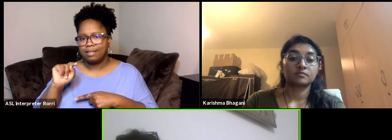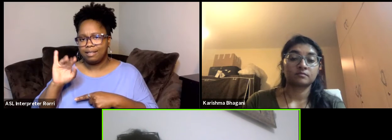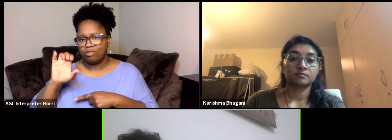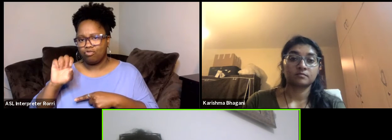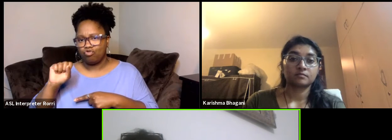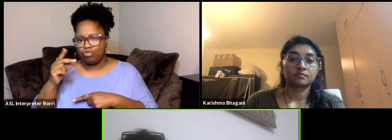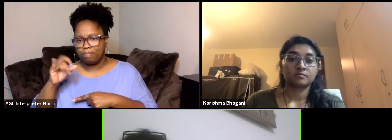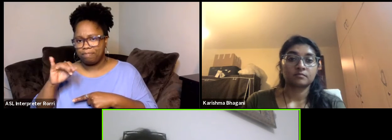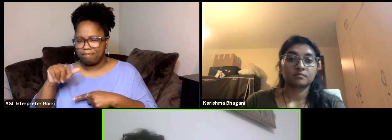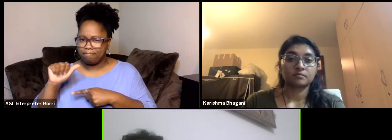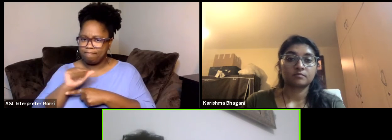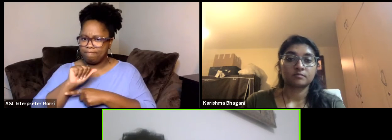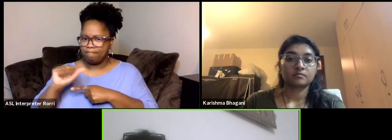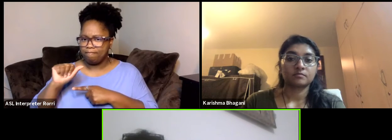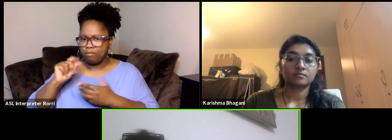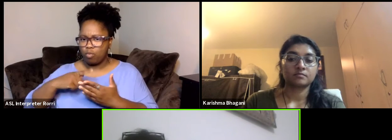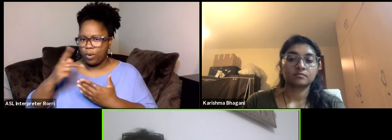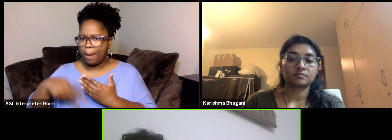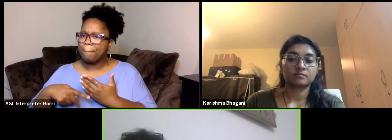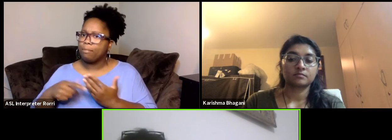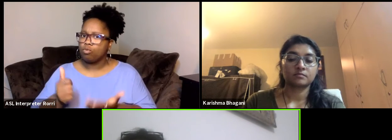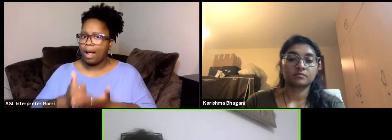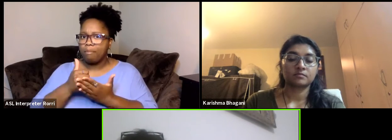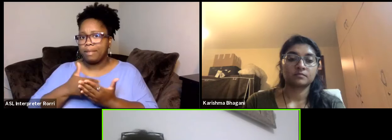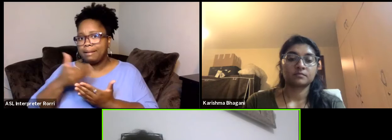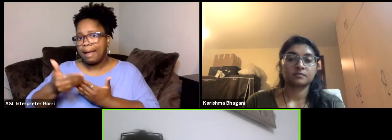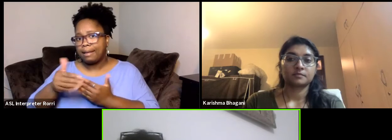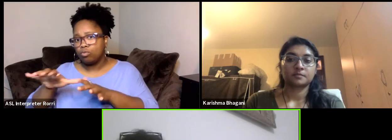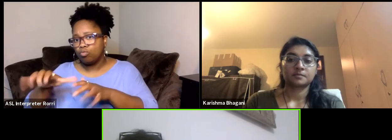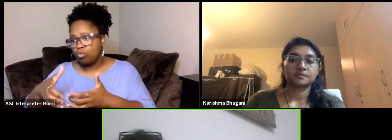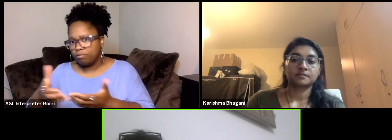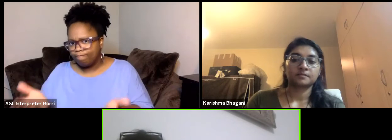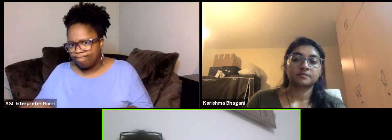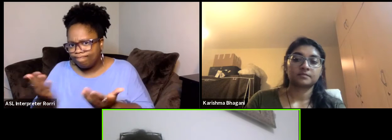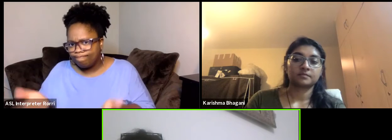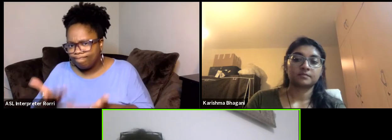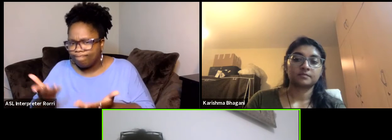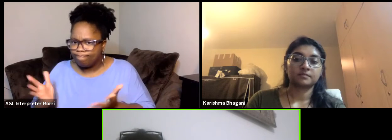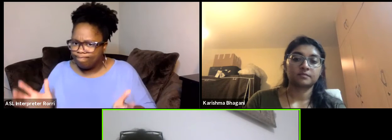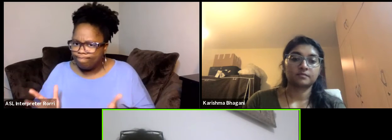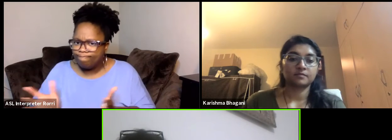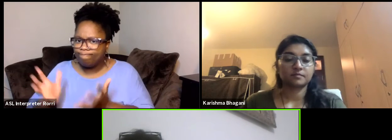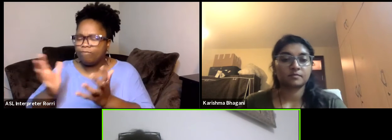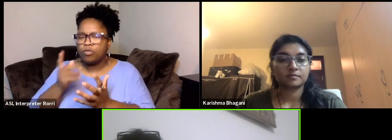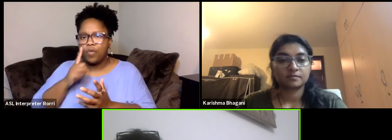To prepare the next generation of specialized fundraiser for such a creative sector and the continent.